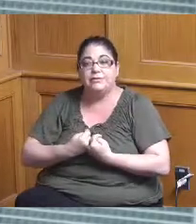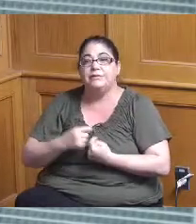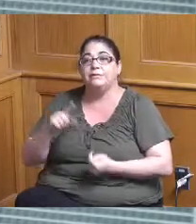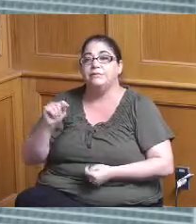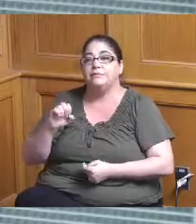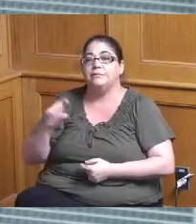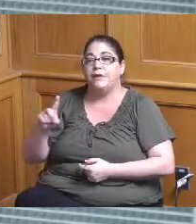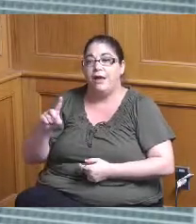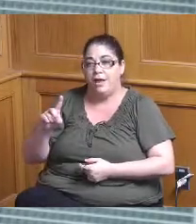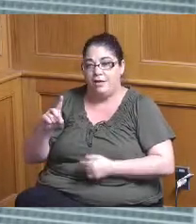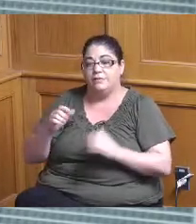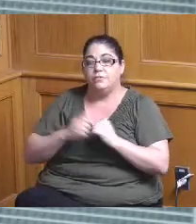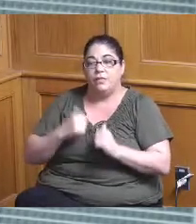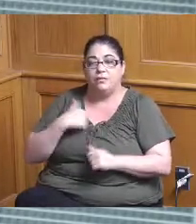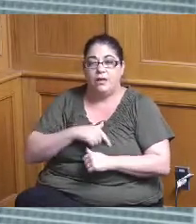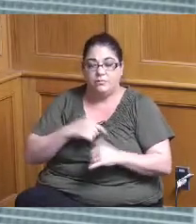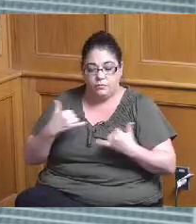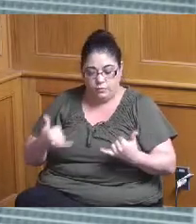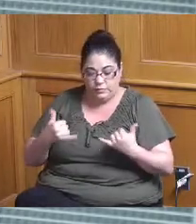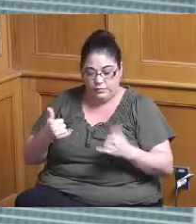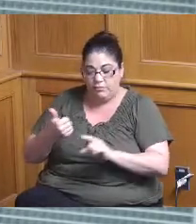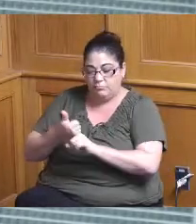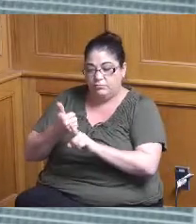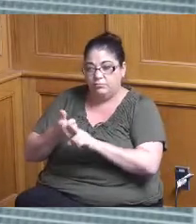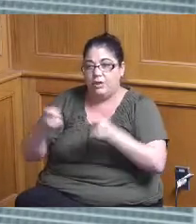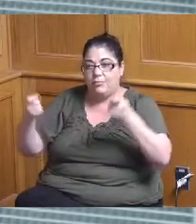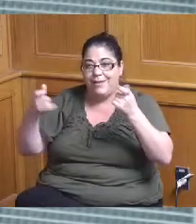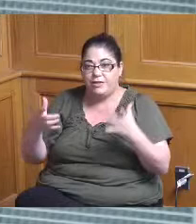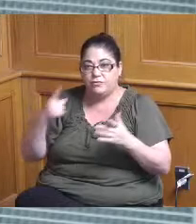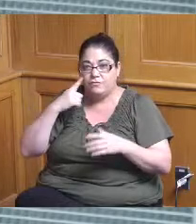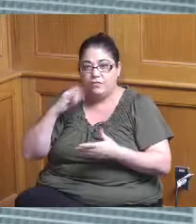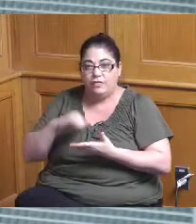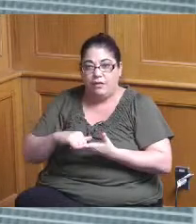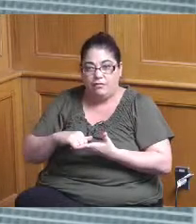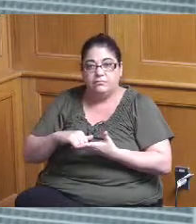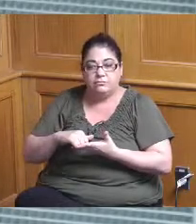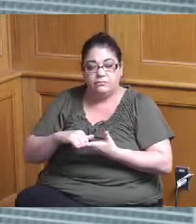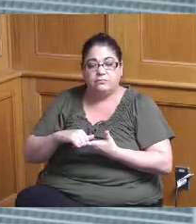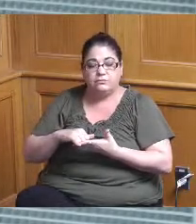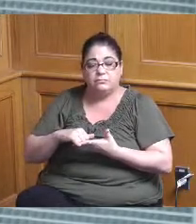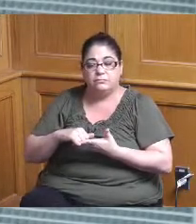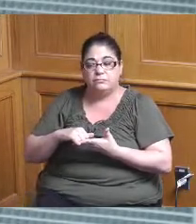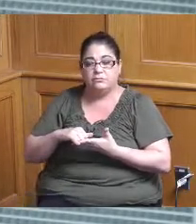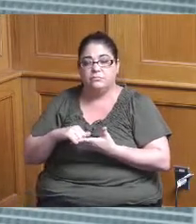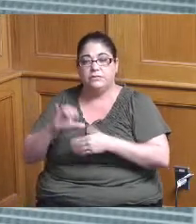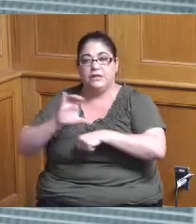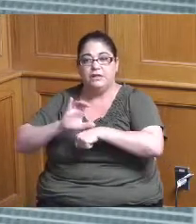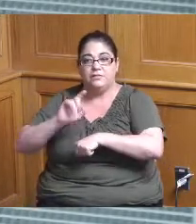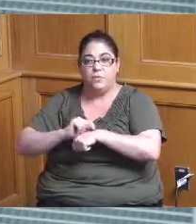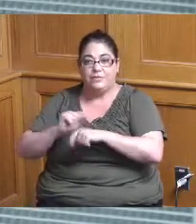who is here with me today is the manager of the that consultant team that assists us